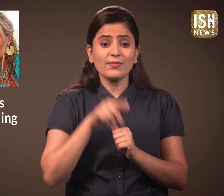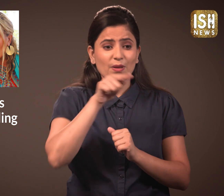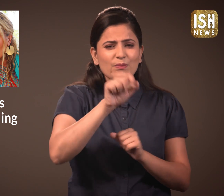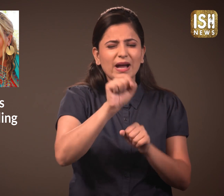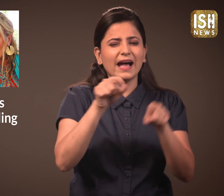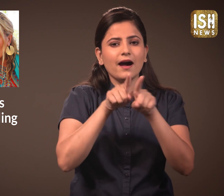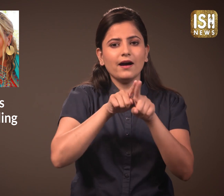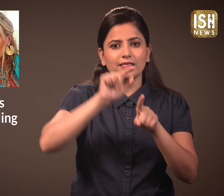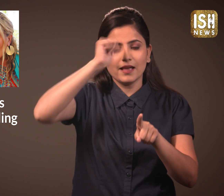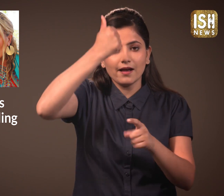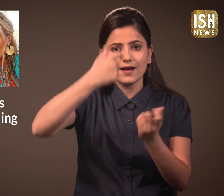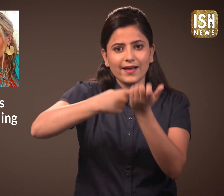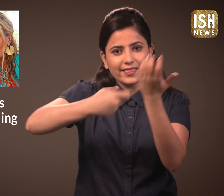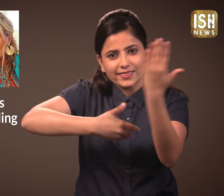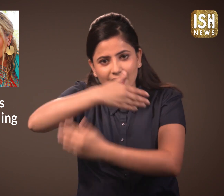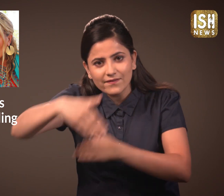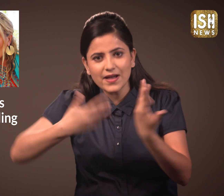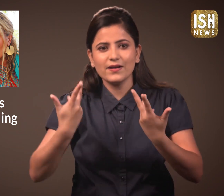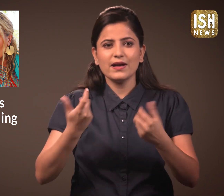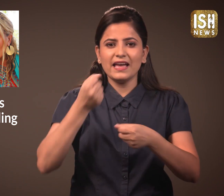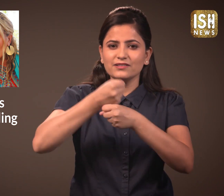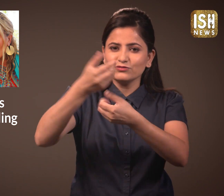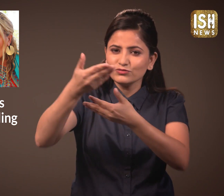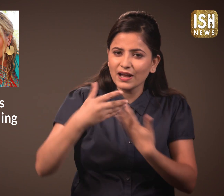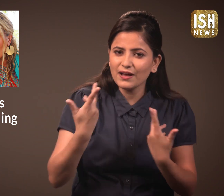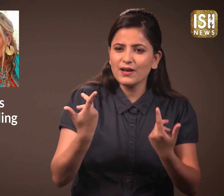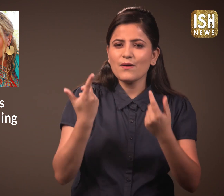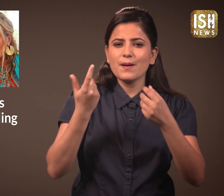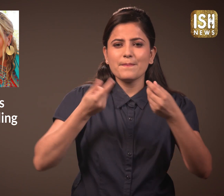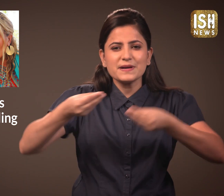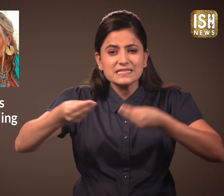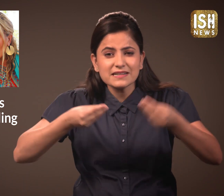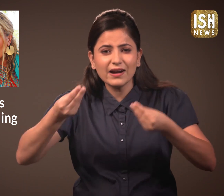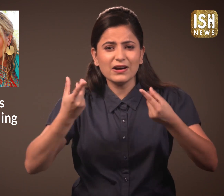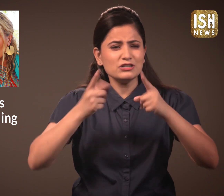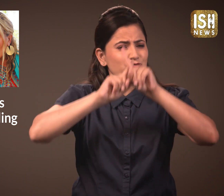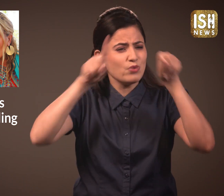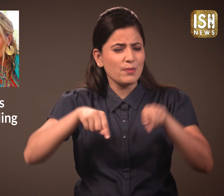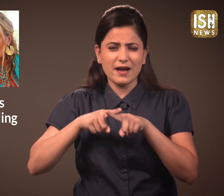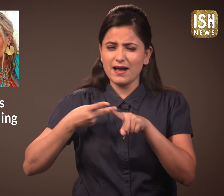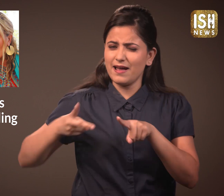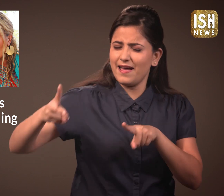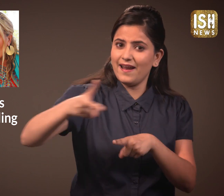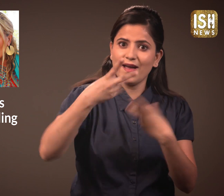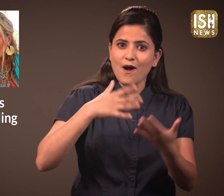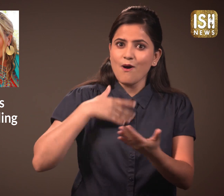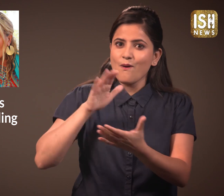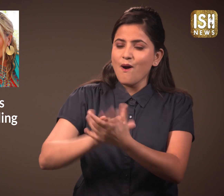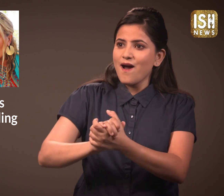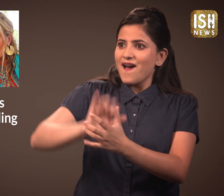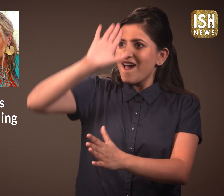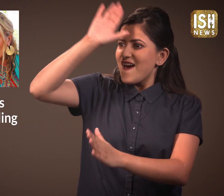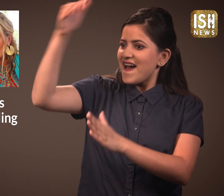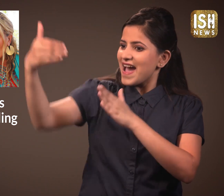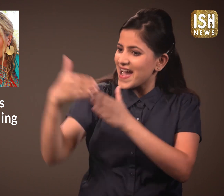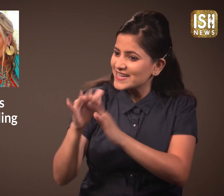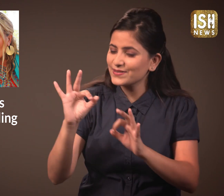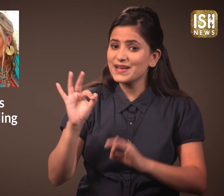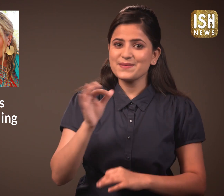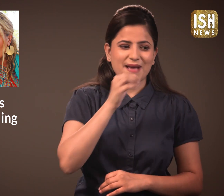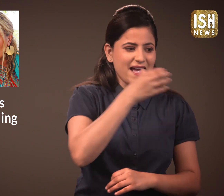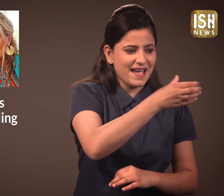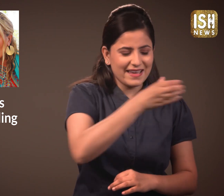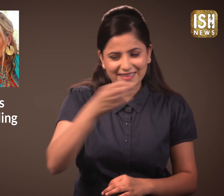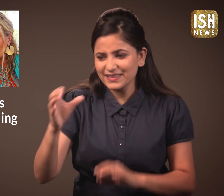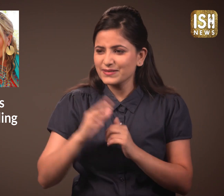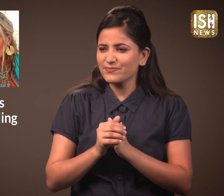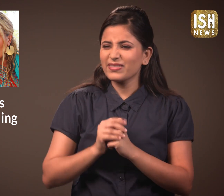When we meet relatives, guests, bussiness associates, shopkeepers, etc after a long time, they serve us water.